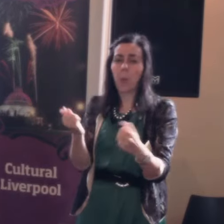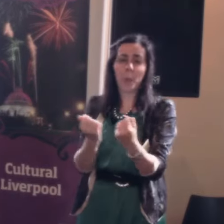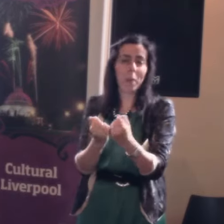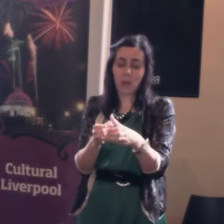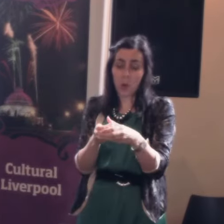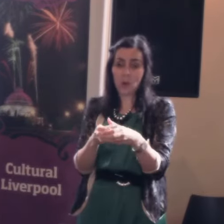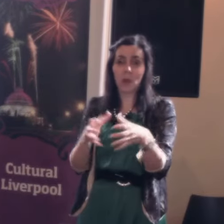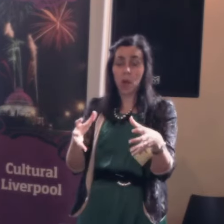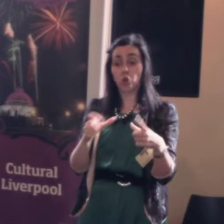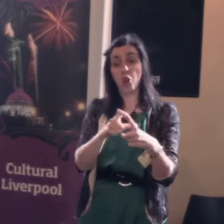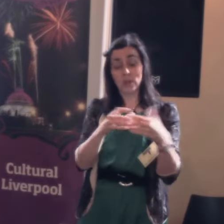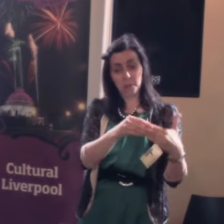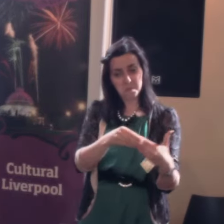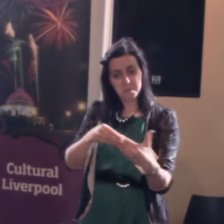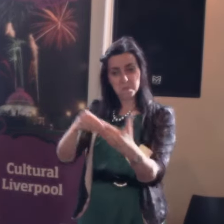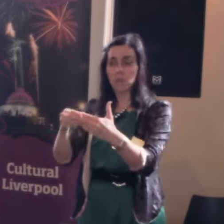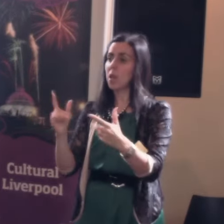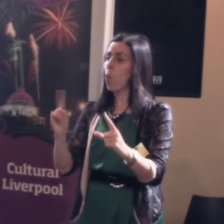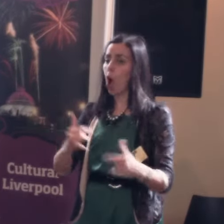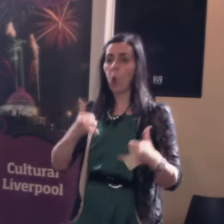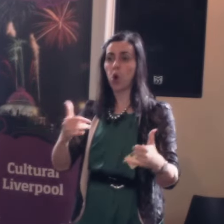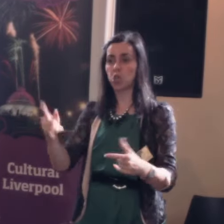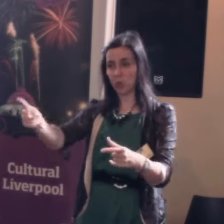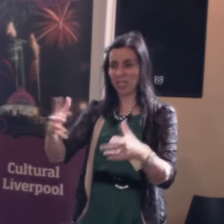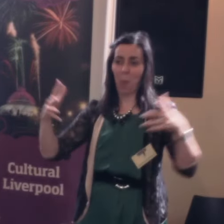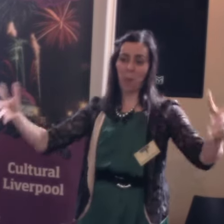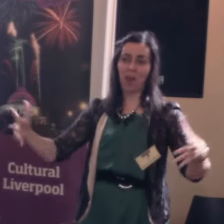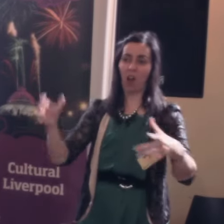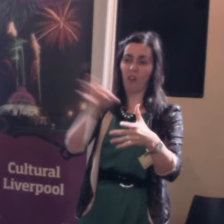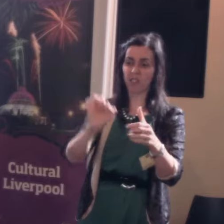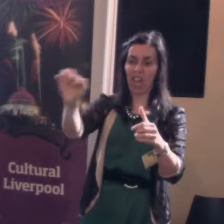As DaDa goes ahead they keep collecting awards -- we need a bigger office for Ruth to put them all in